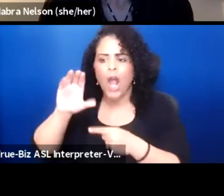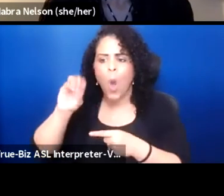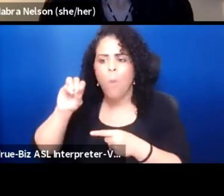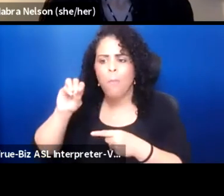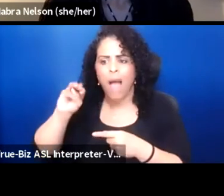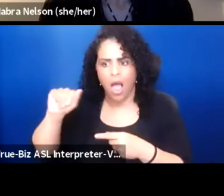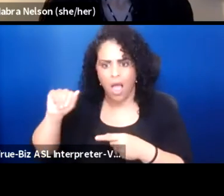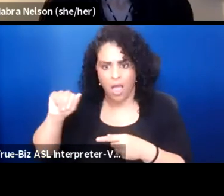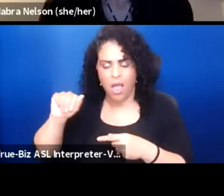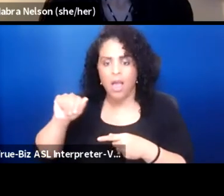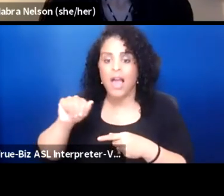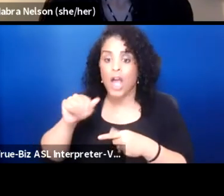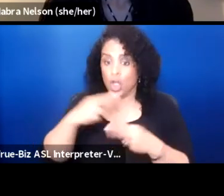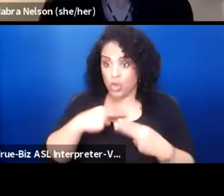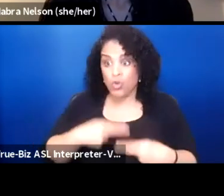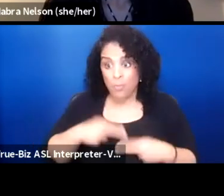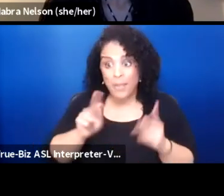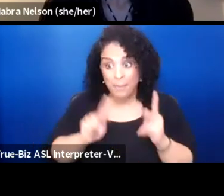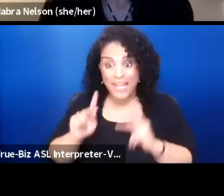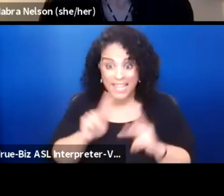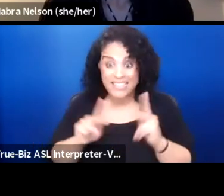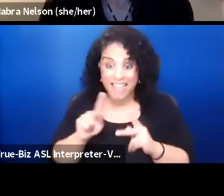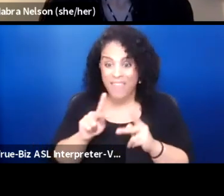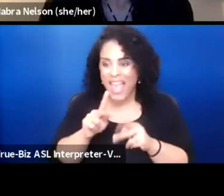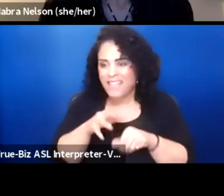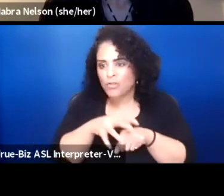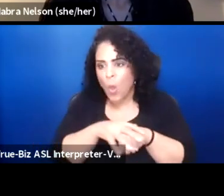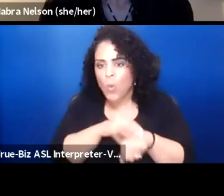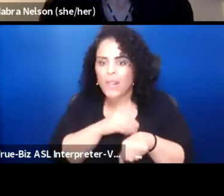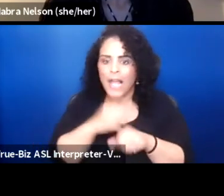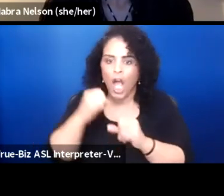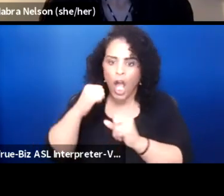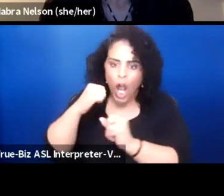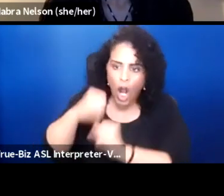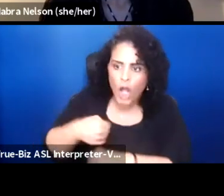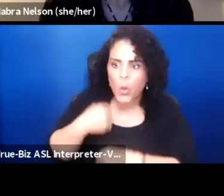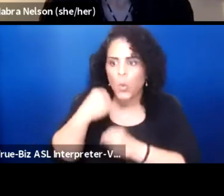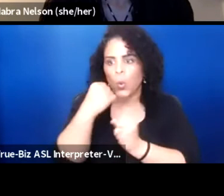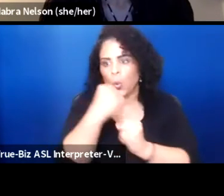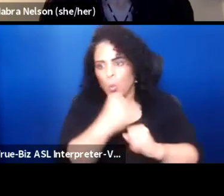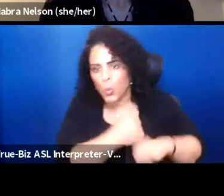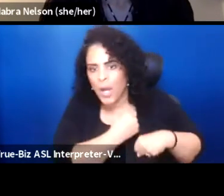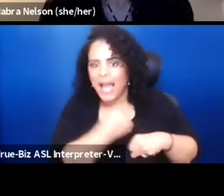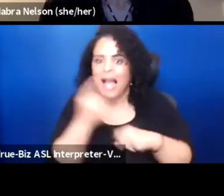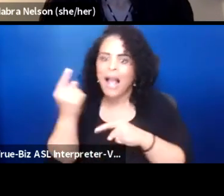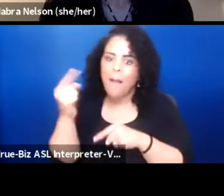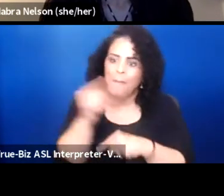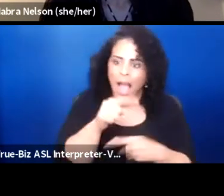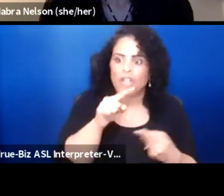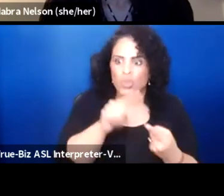they eventually began to slowly canoe by canoe, come back to the land they were removed from.